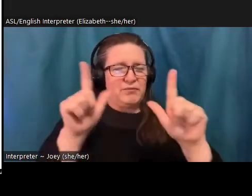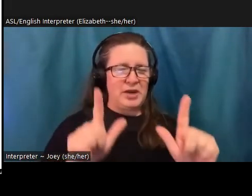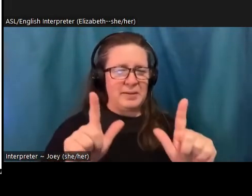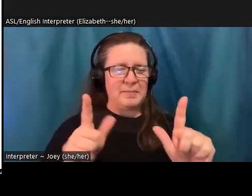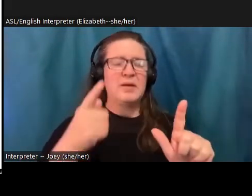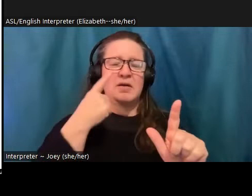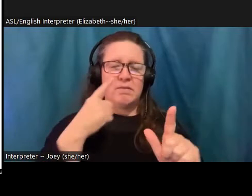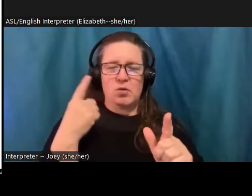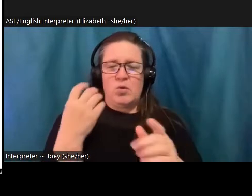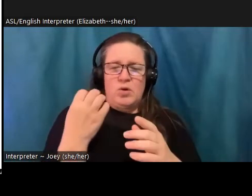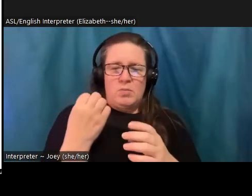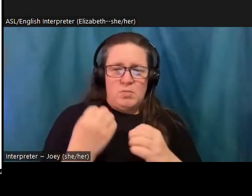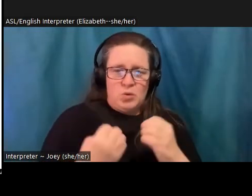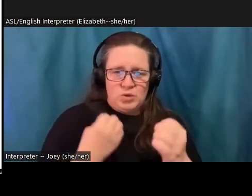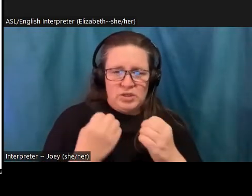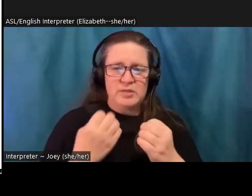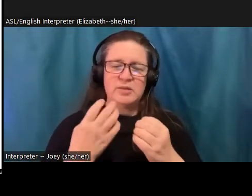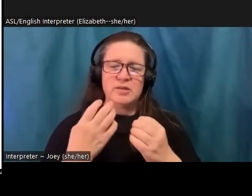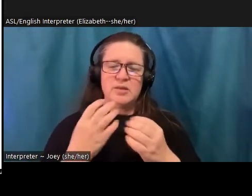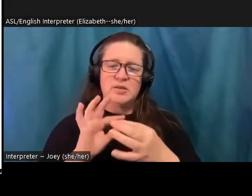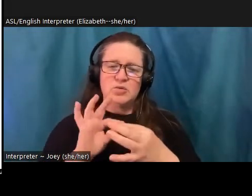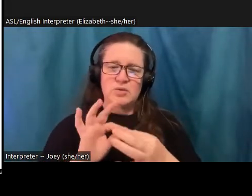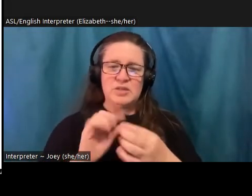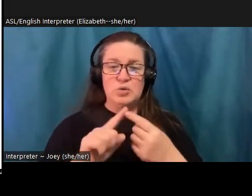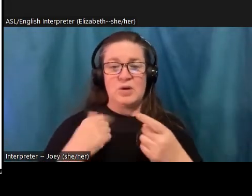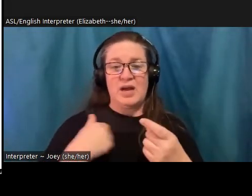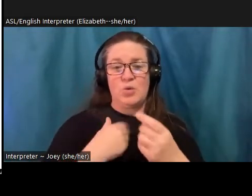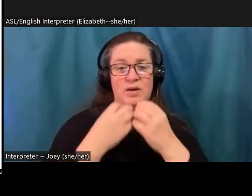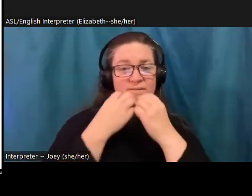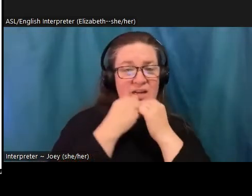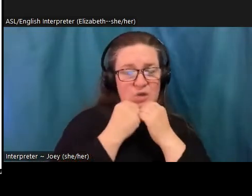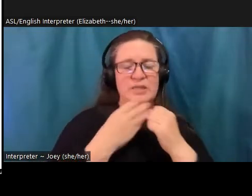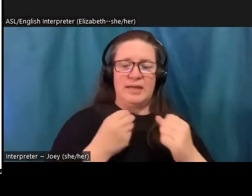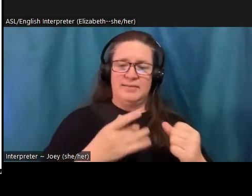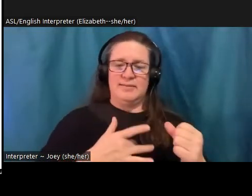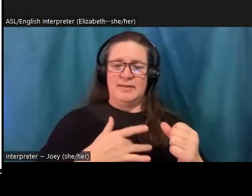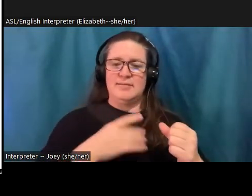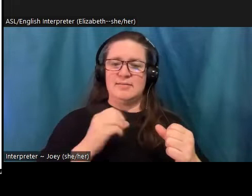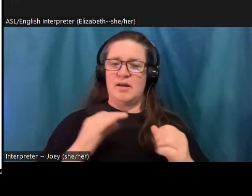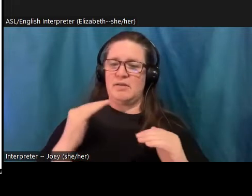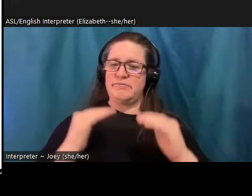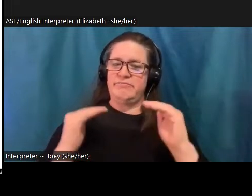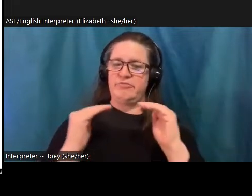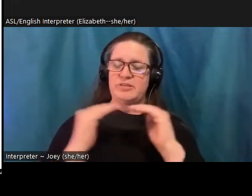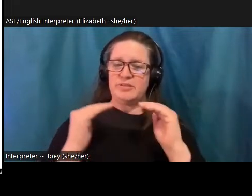justice, rather than expectation, it's a really powerful check, I think, for building emotional resilience,